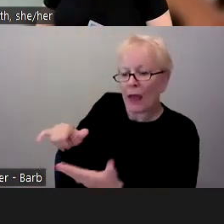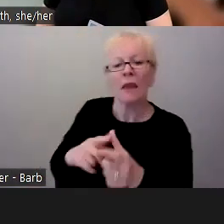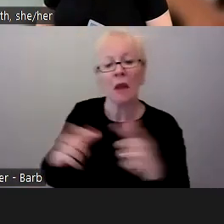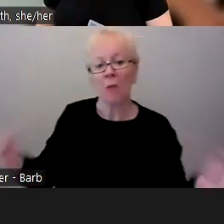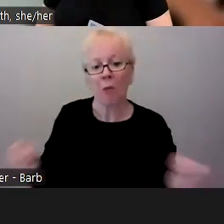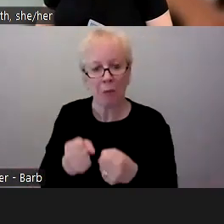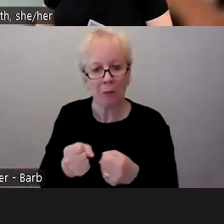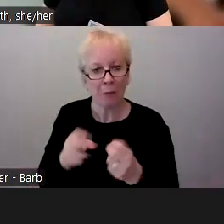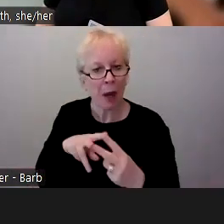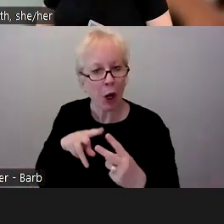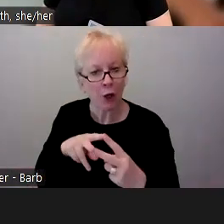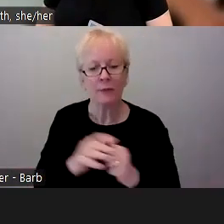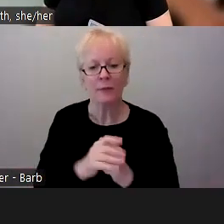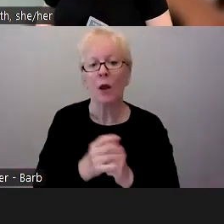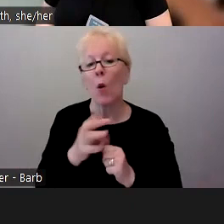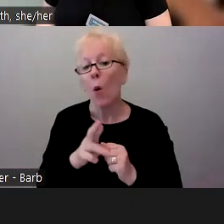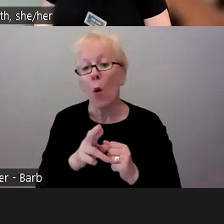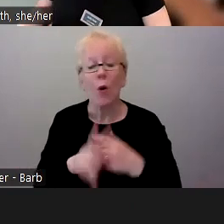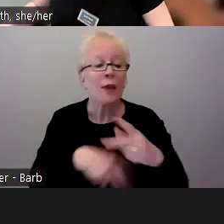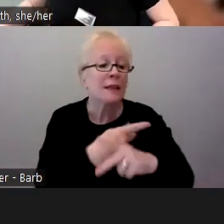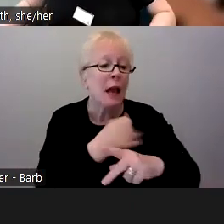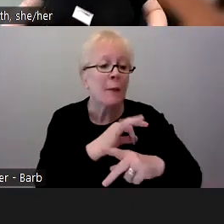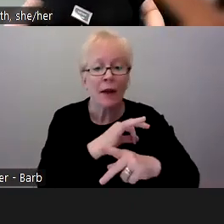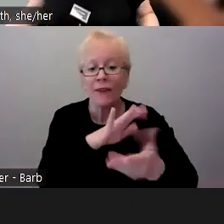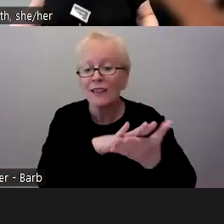We look at the type of your institution, if someone mentions they want to be paired with